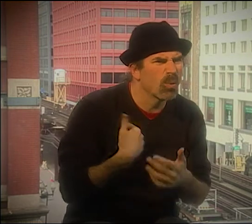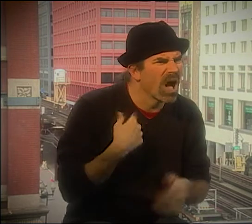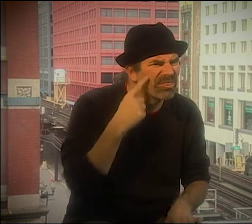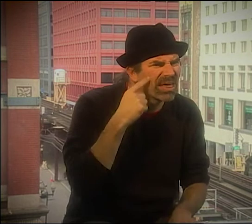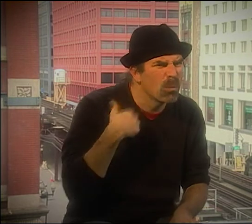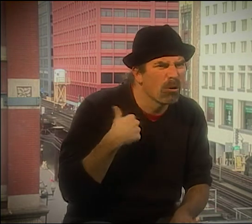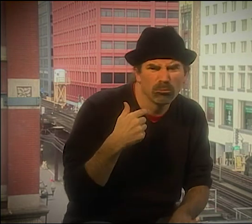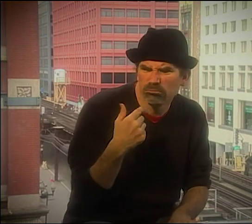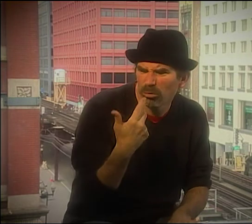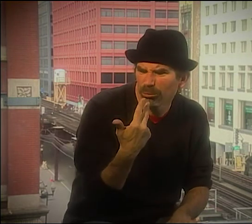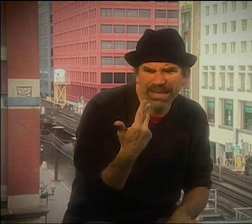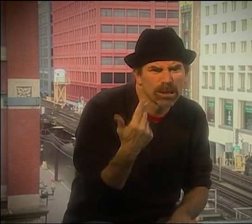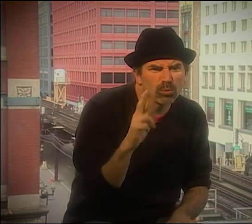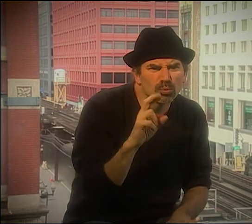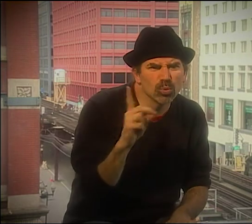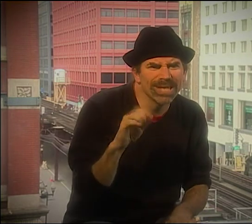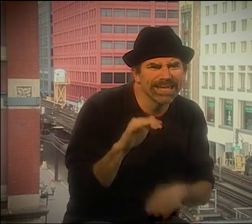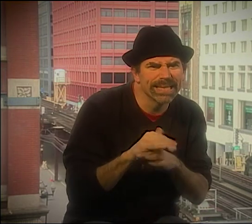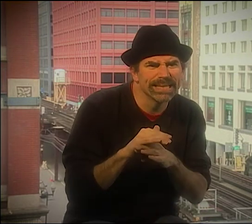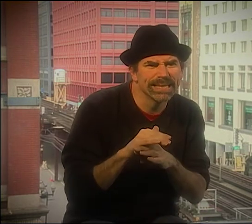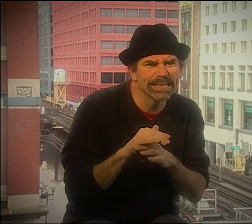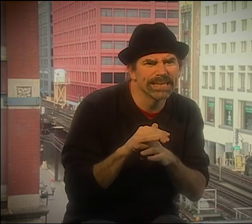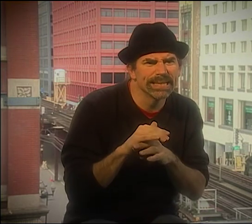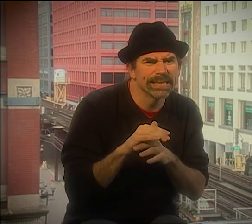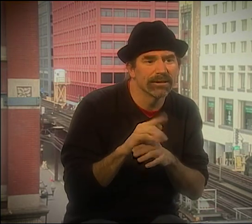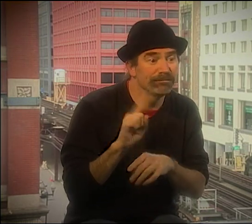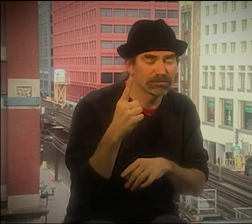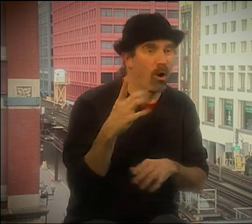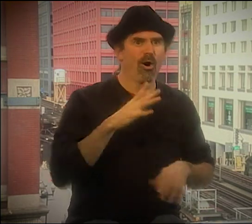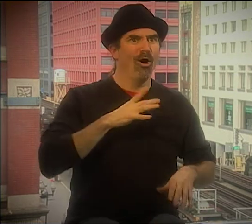DOING, THEIR TECHNIQUE AND SO FORTH. YOU KNOW, IT WAS THEIR WORK.